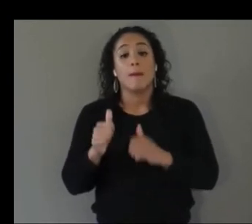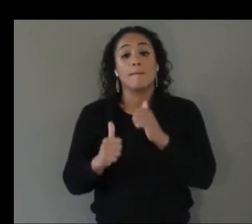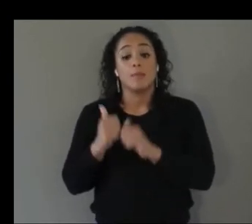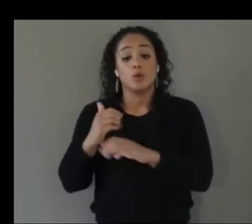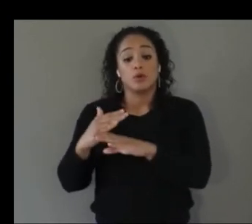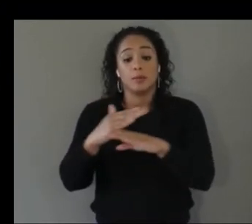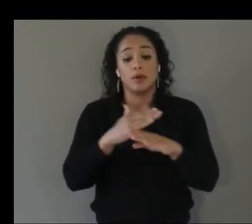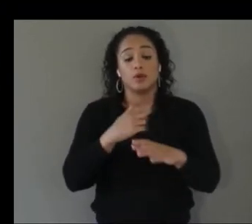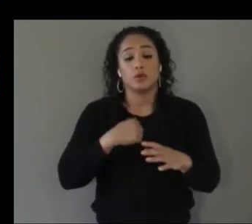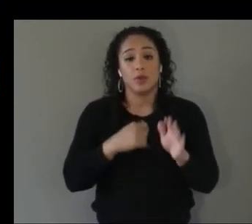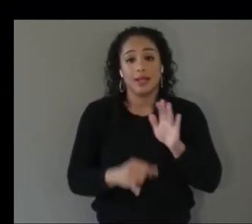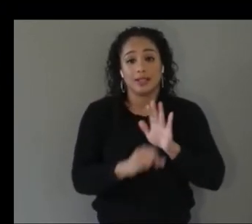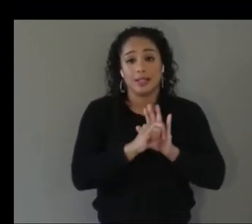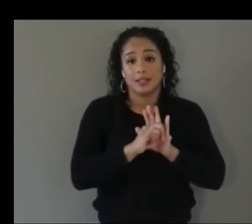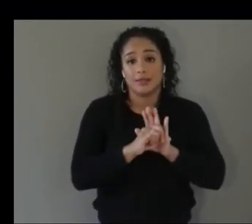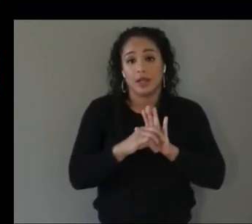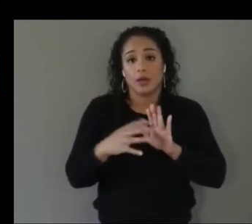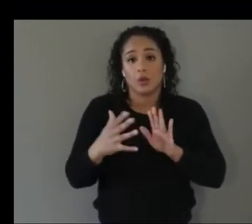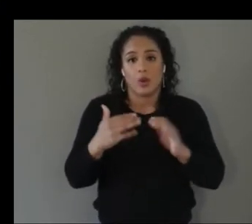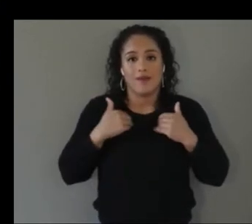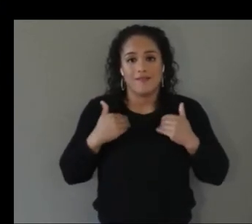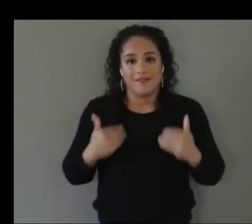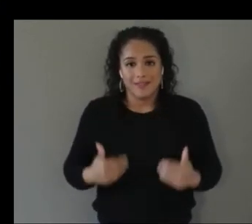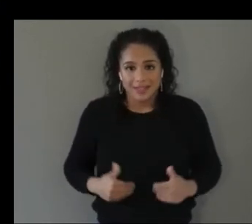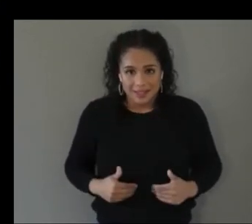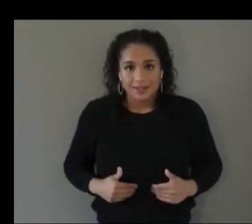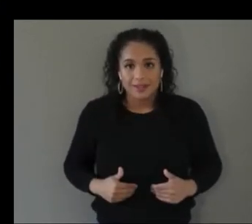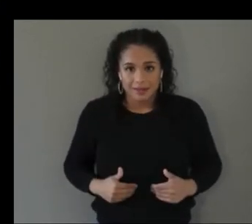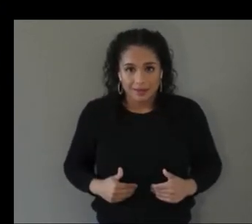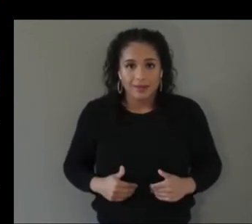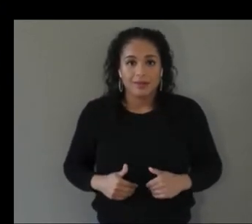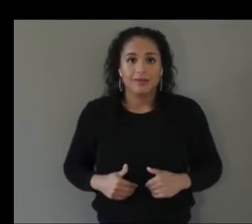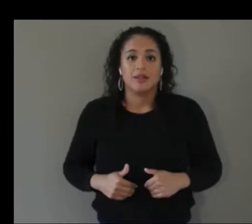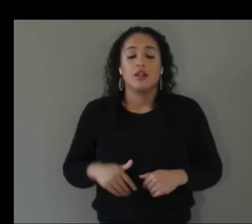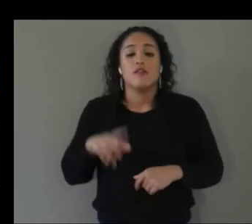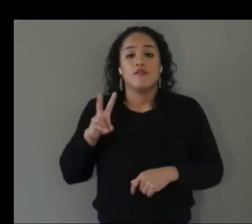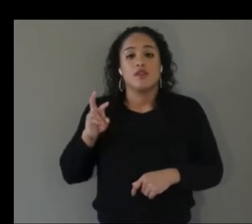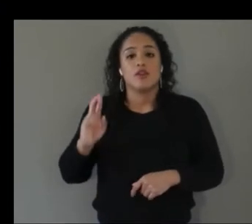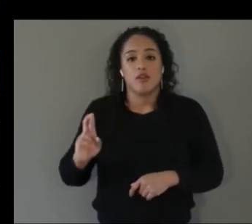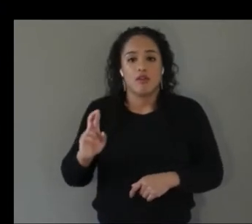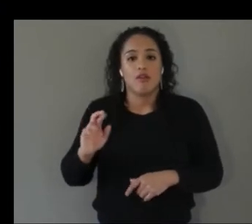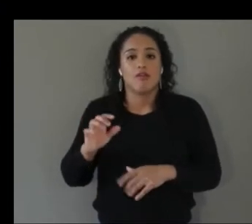with the kind of physical aspects of vr hardware so there are some things that we identified like